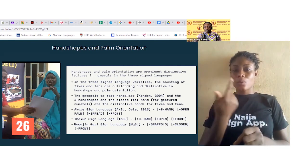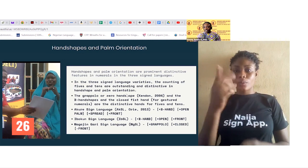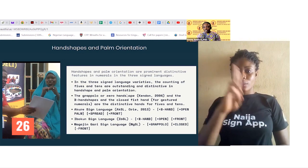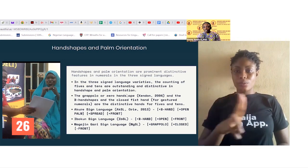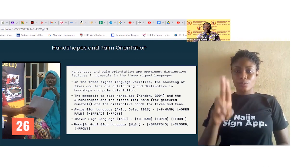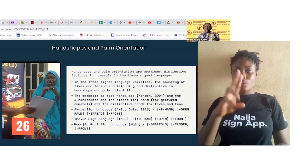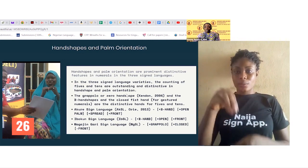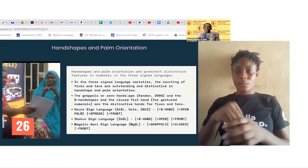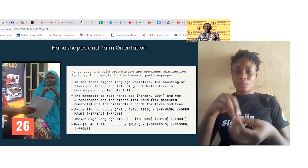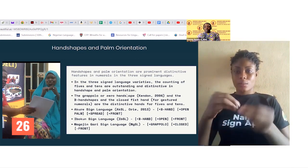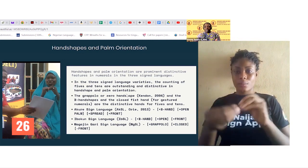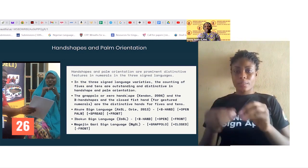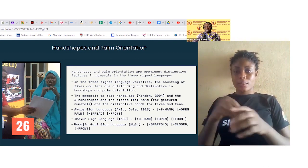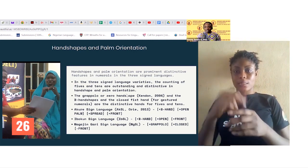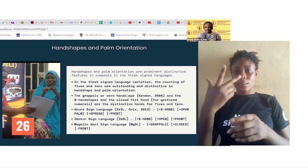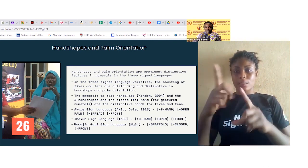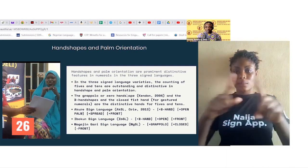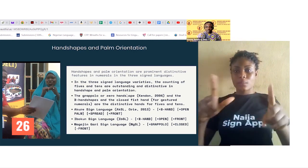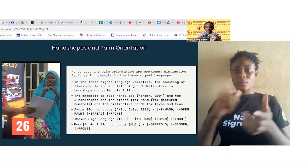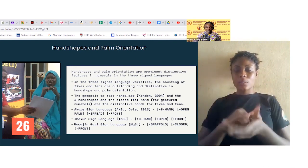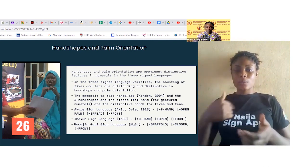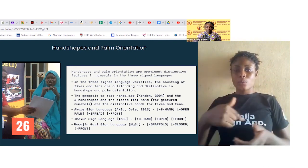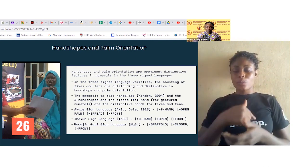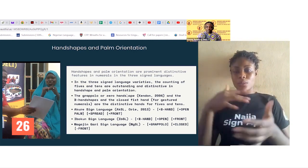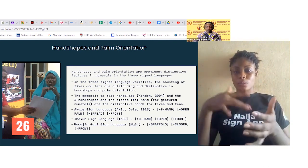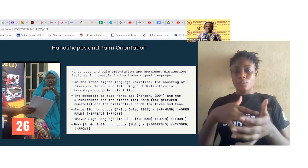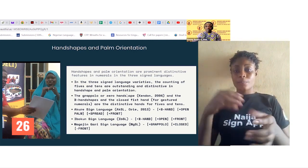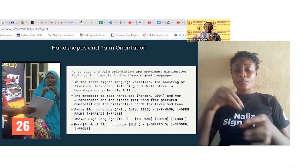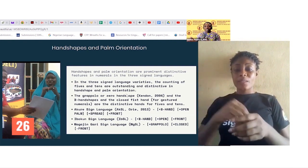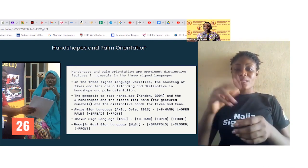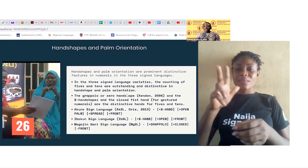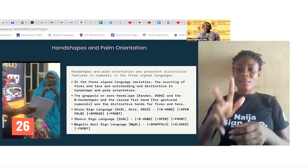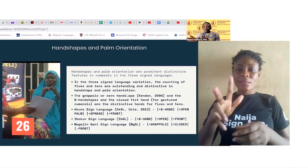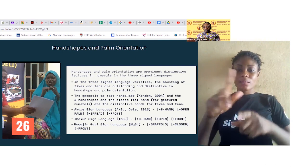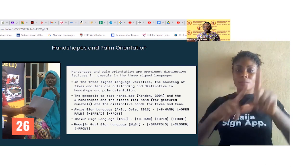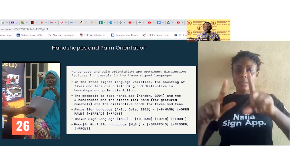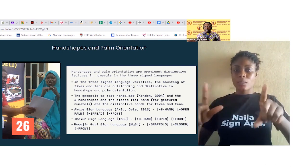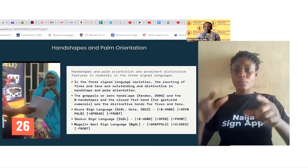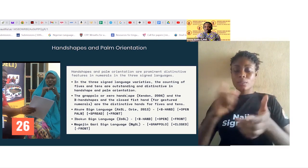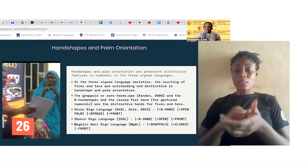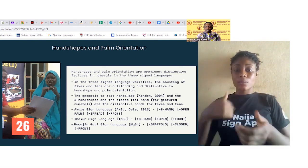features and numerals in three sign languages that we studied in the three sign language varieties